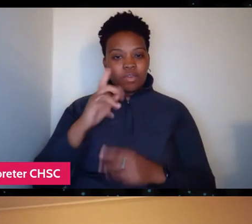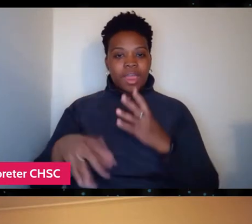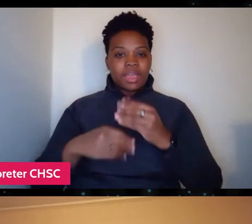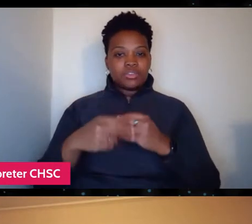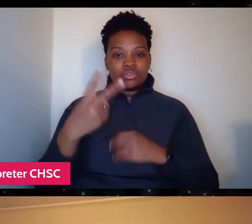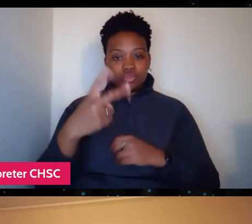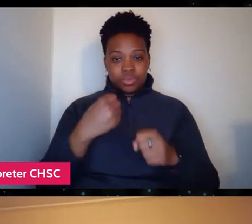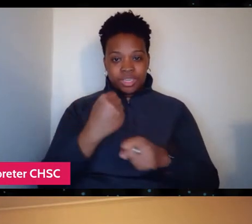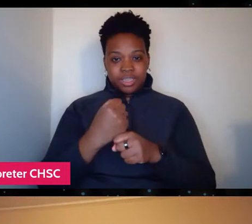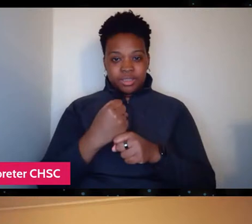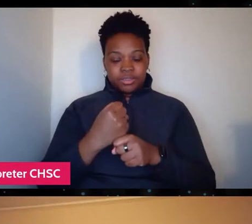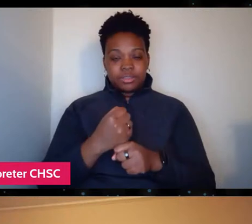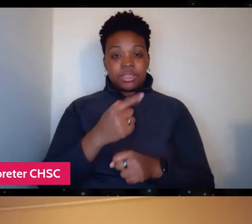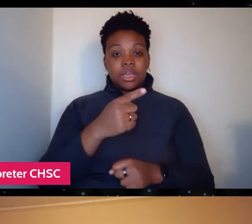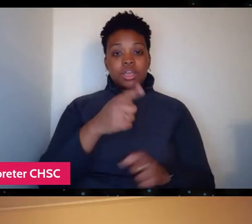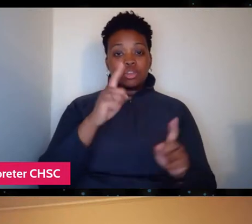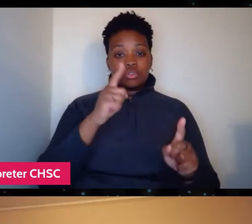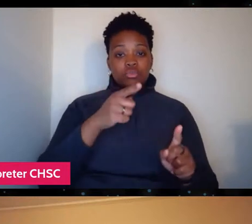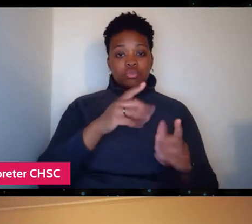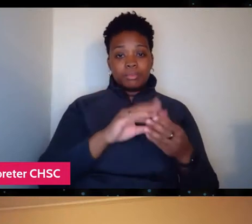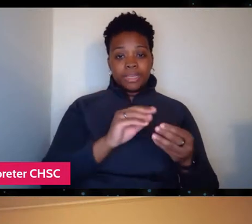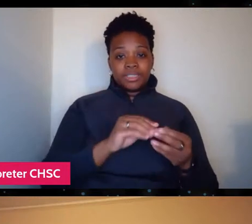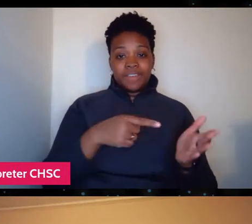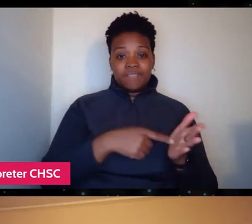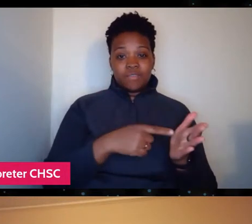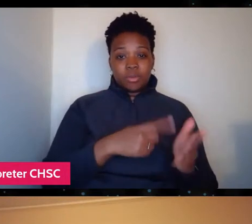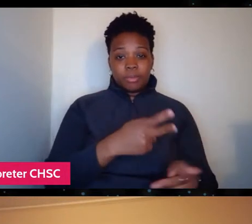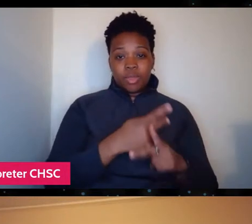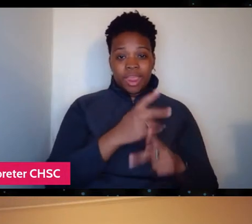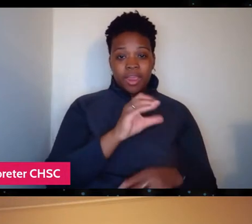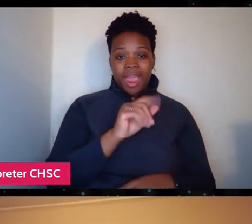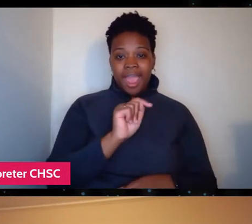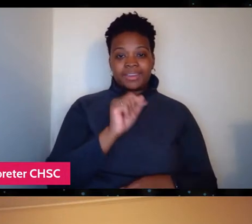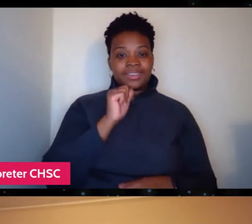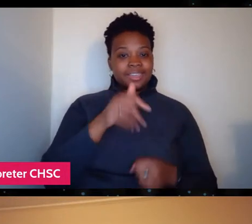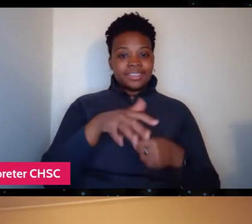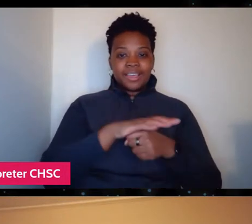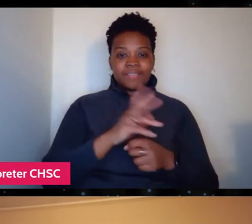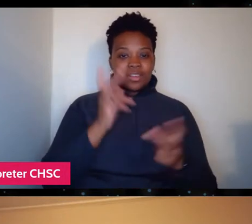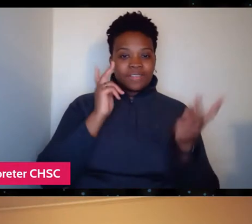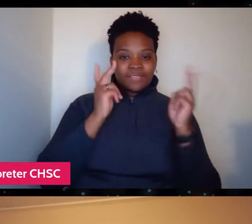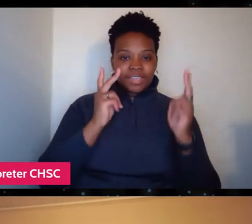the Affordable Care Act doesn't cover dental or vision care for adults.